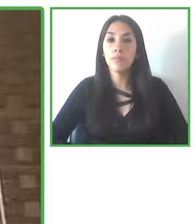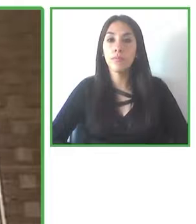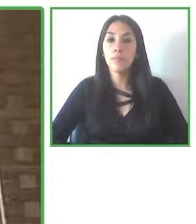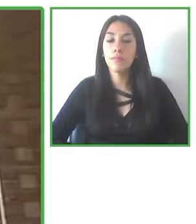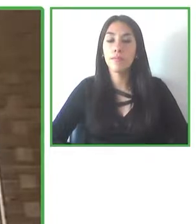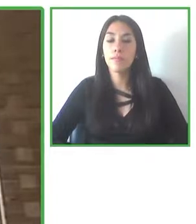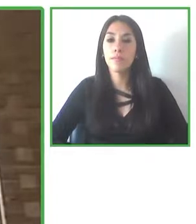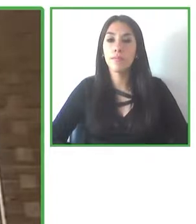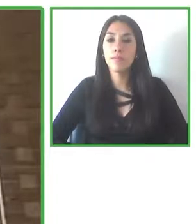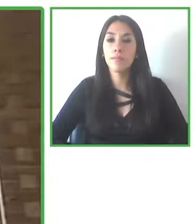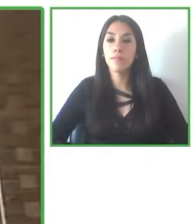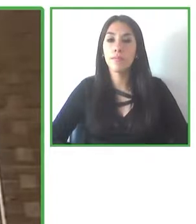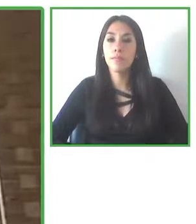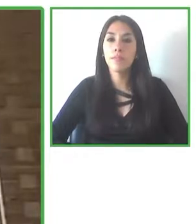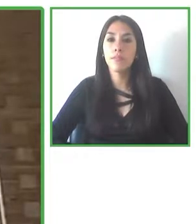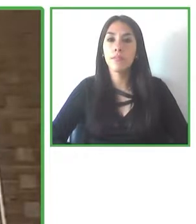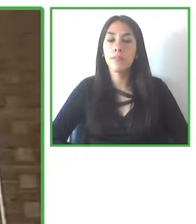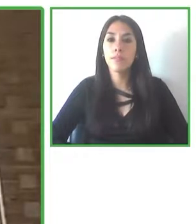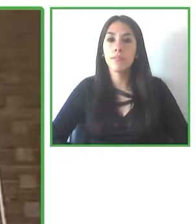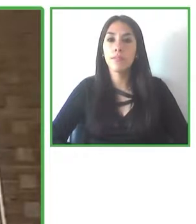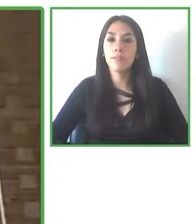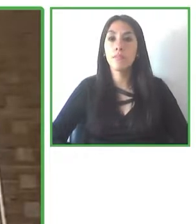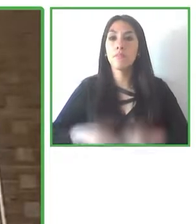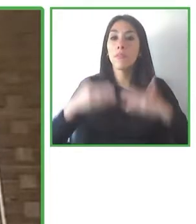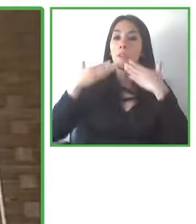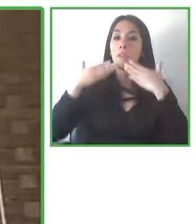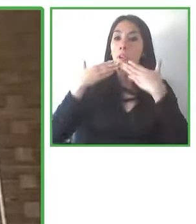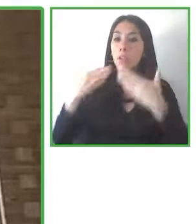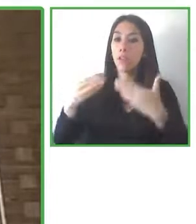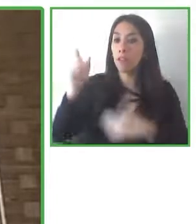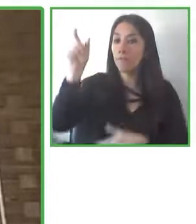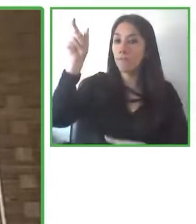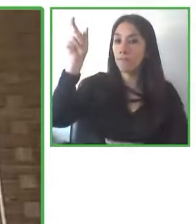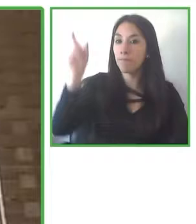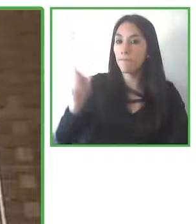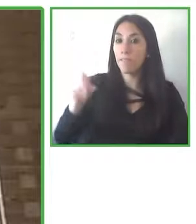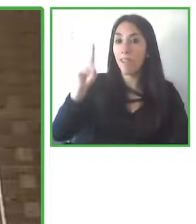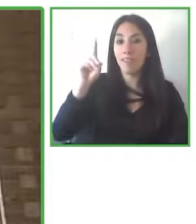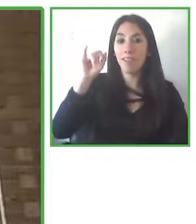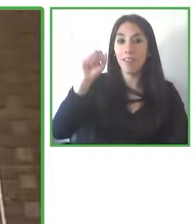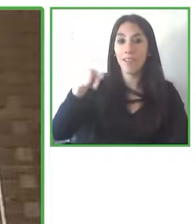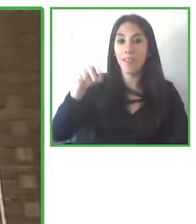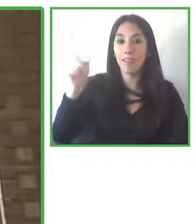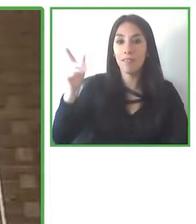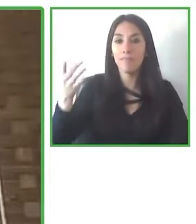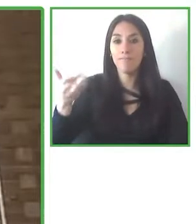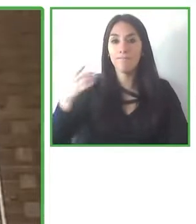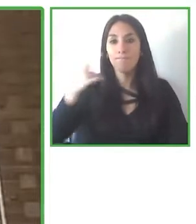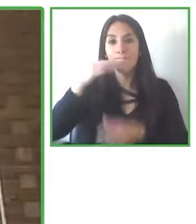Thank you, Sonia, for that kind introduction. Hello everyone, my name is Stephan Leblois, I’m the director of